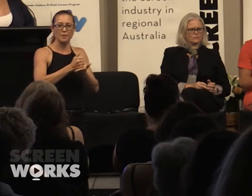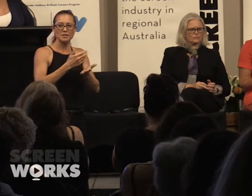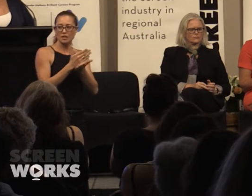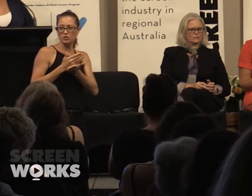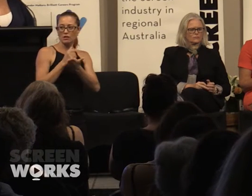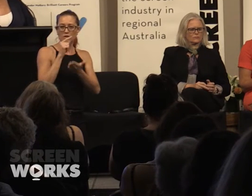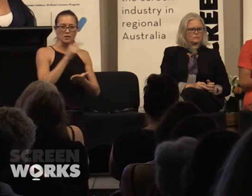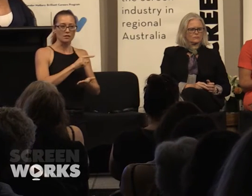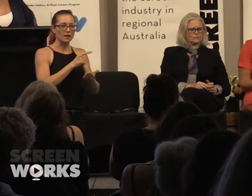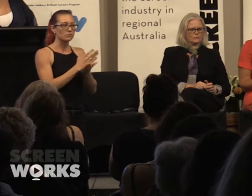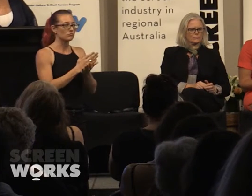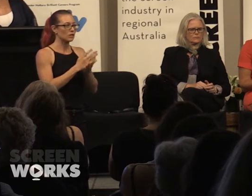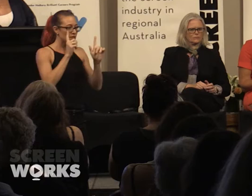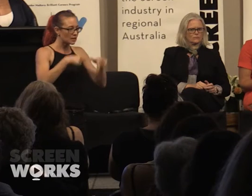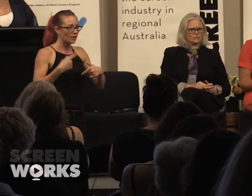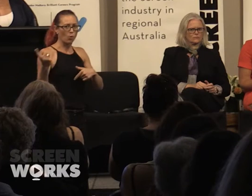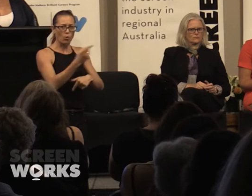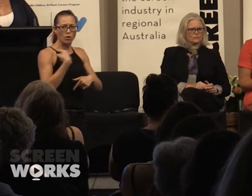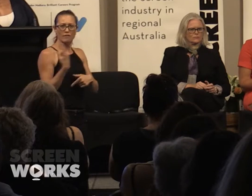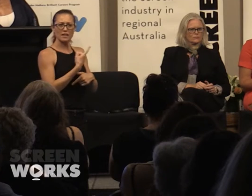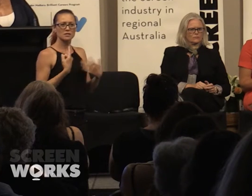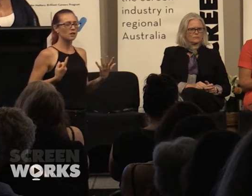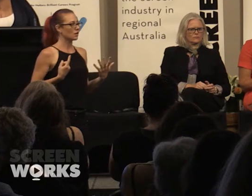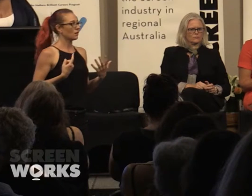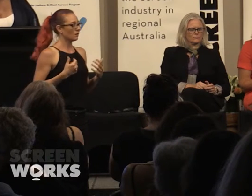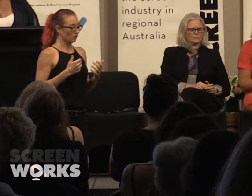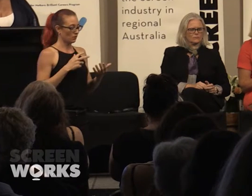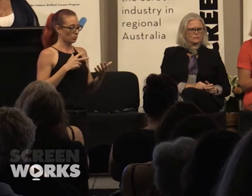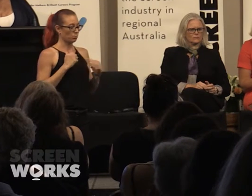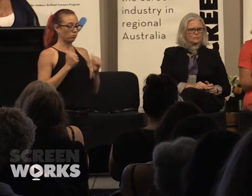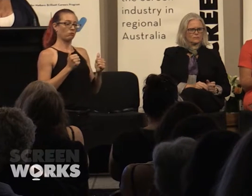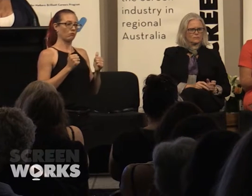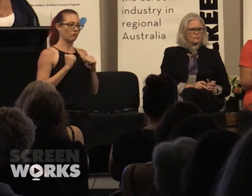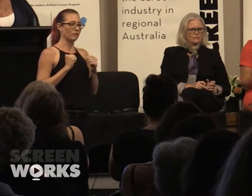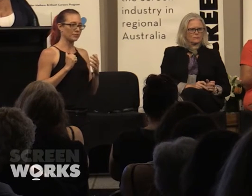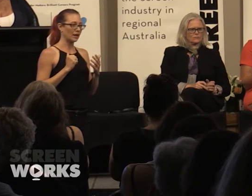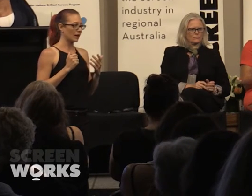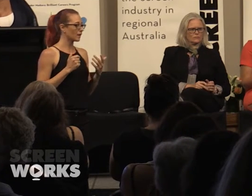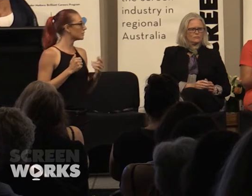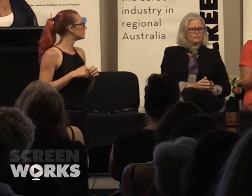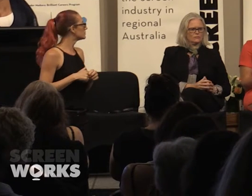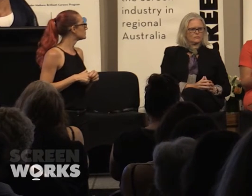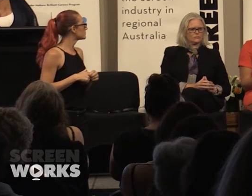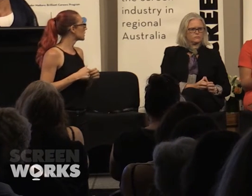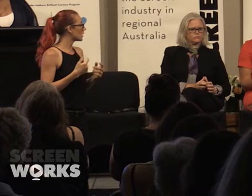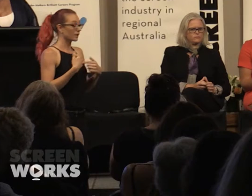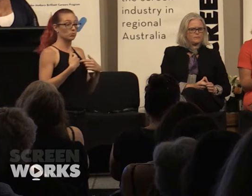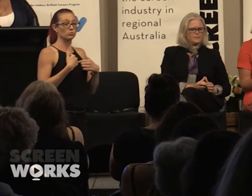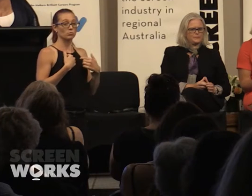actually really instigated us all into... ...all a bit shocked.... Yeah and it made I know, us as a screen agency, we certainly went